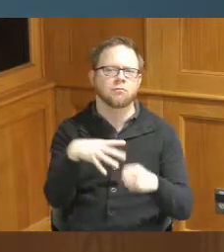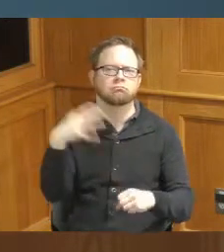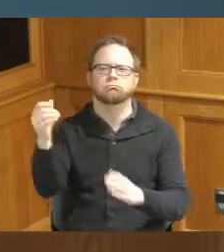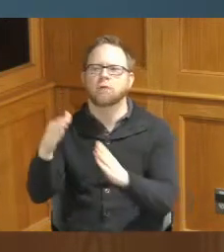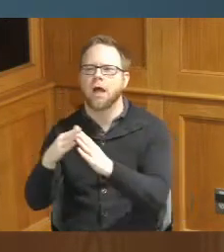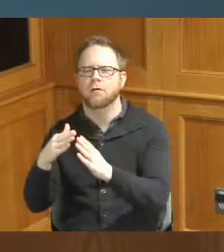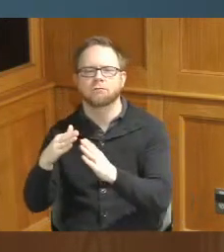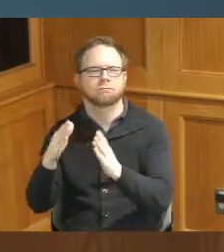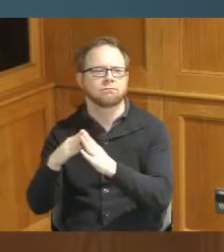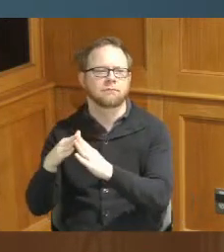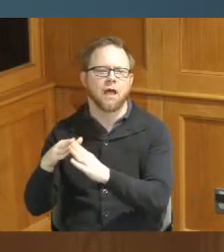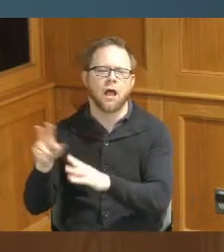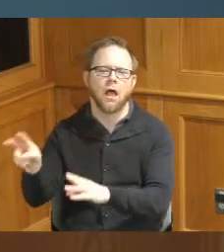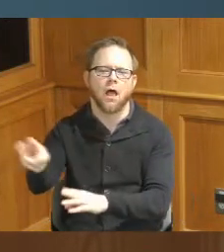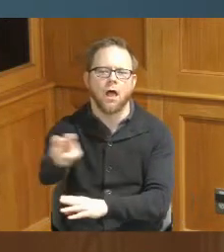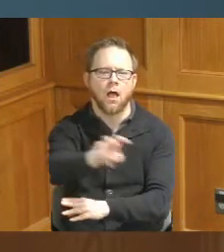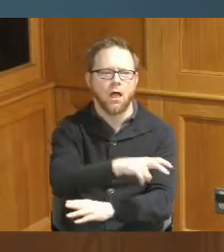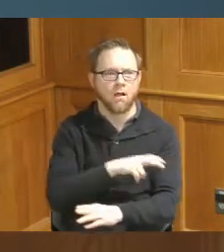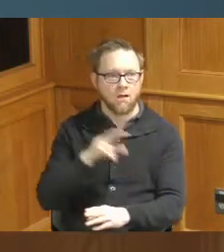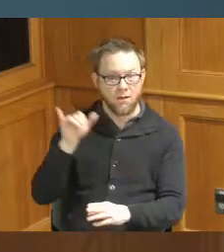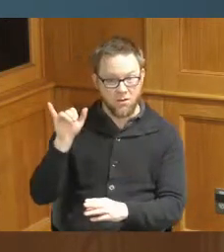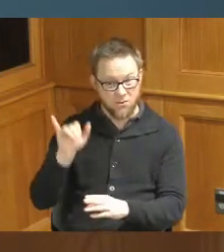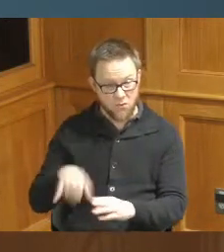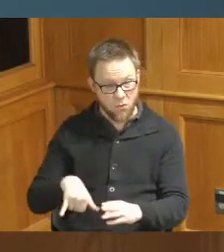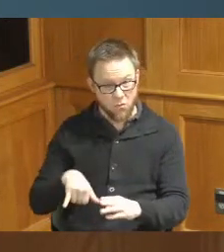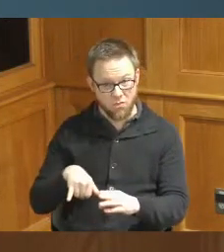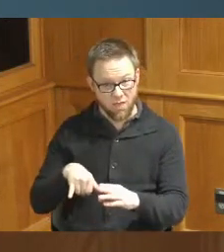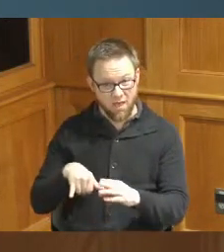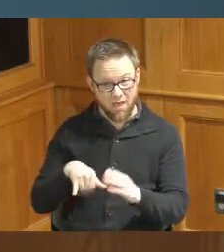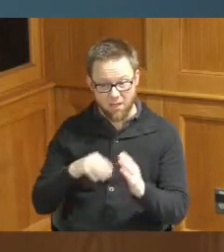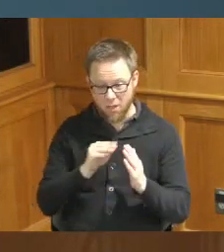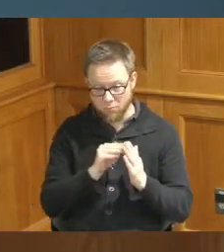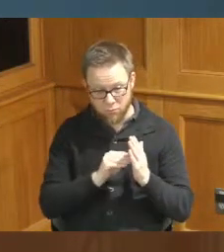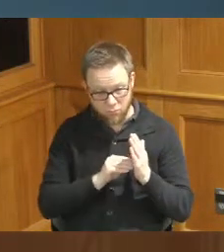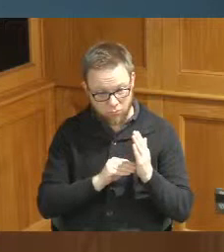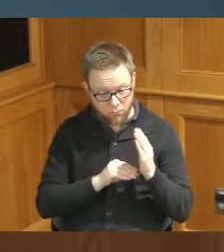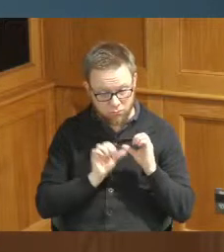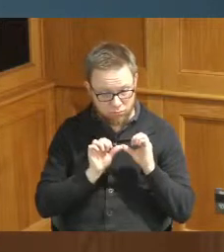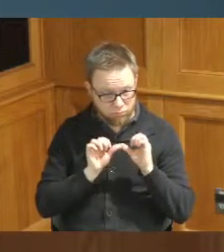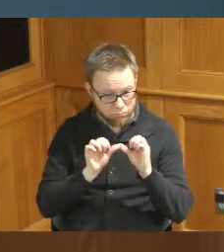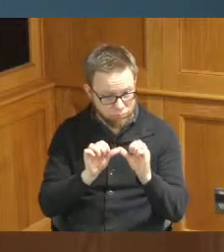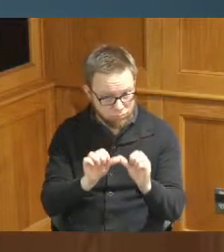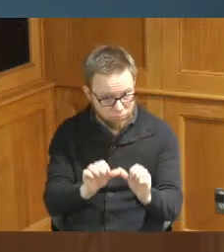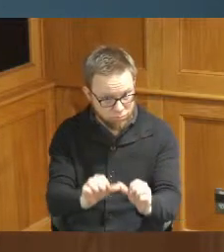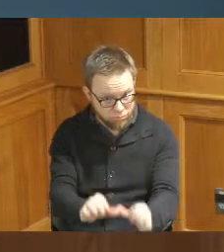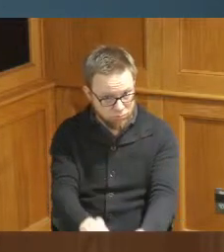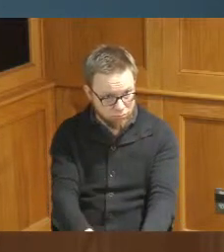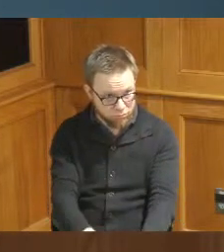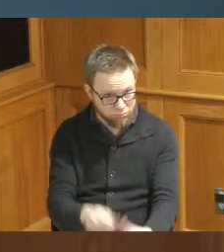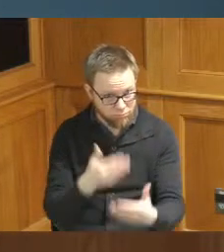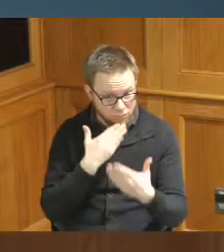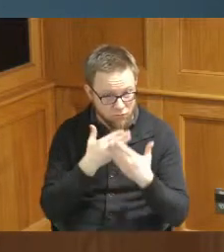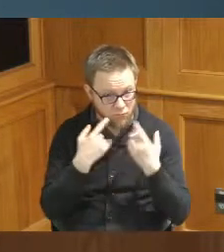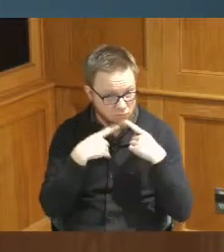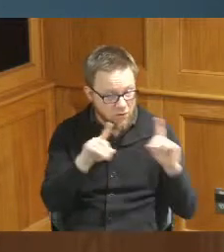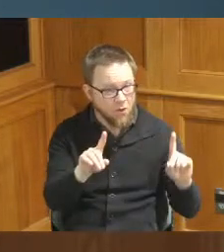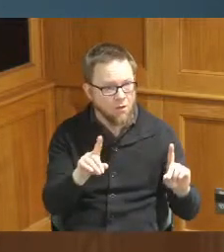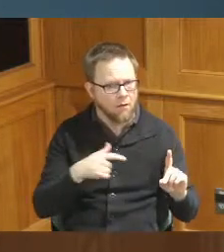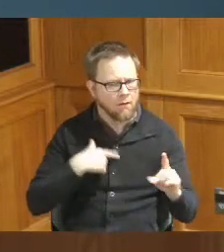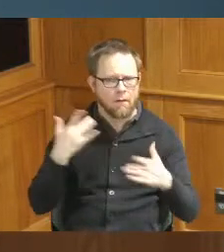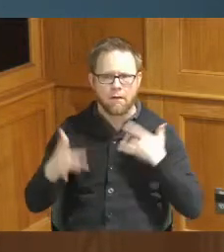just saying if that track record has continued I'm excited to be supporting this because of something